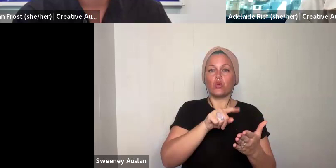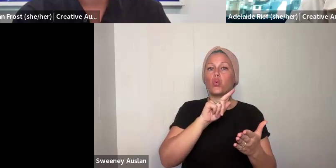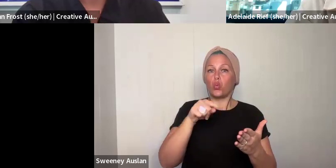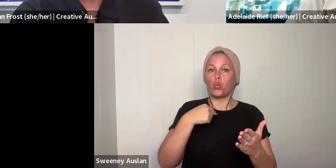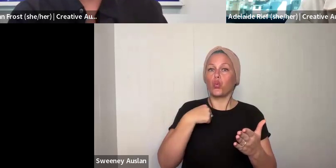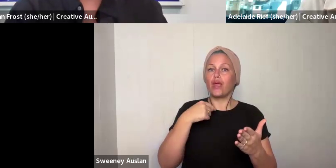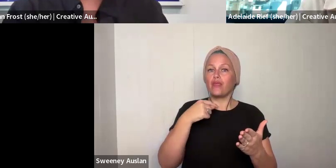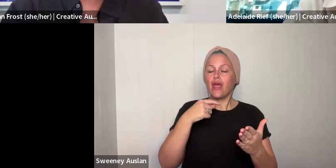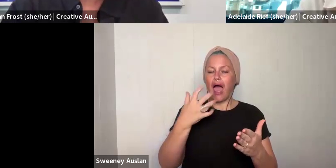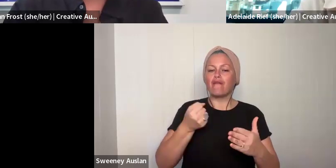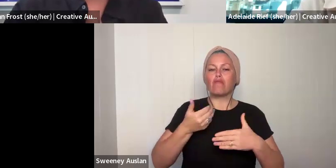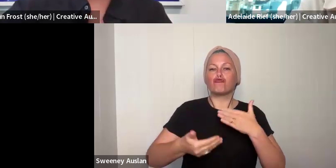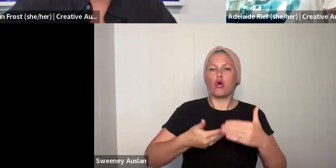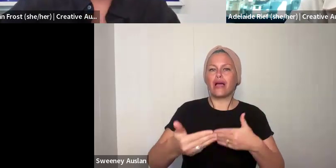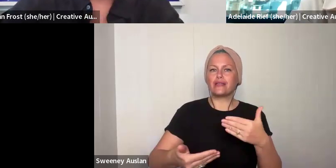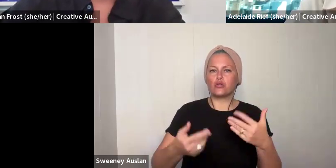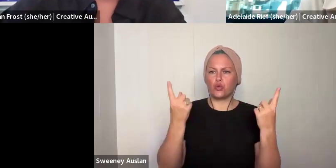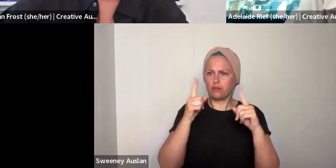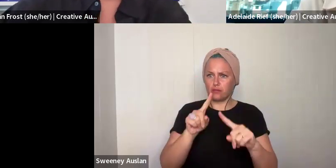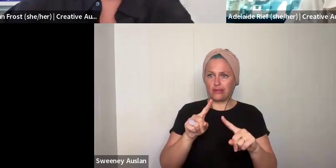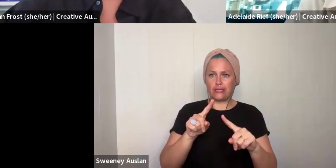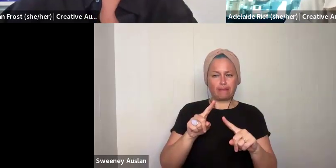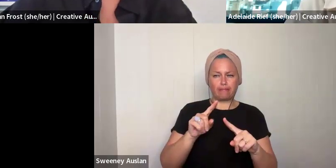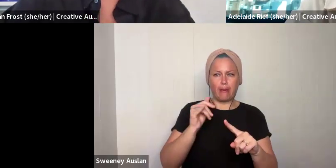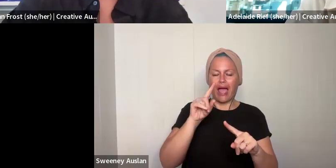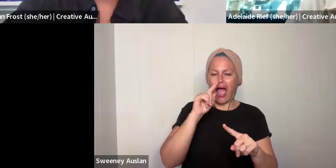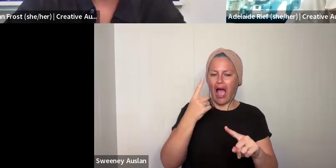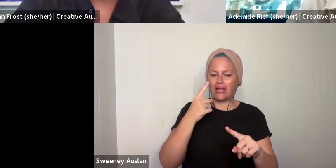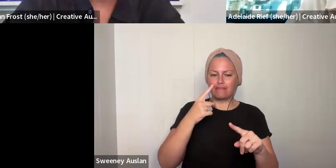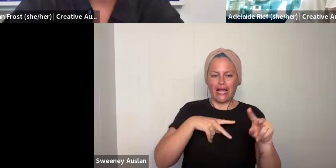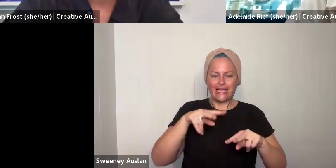process by which we identify if we are not able to assess the application.